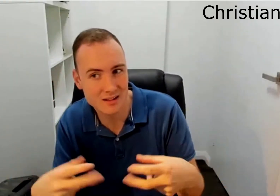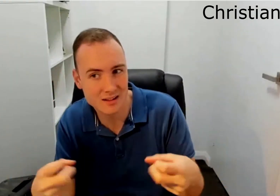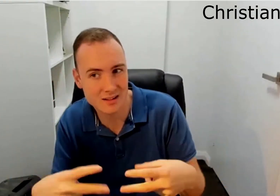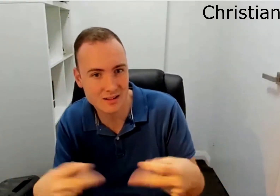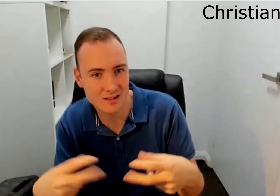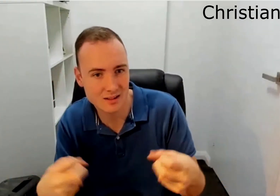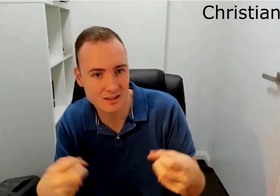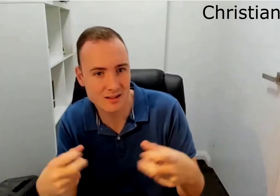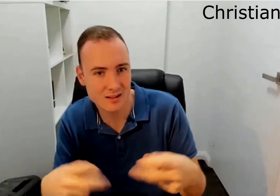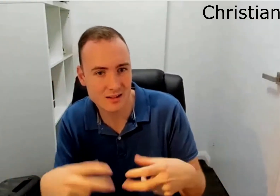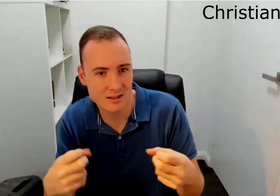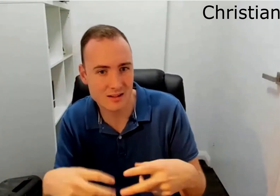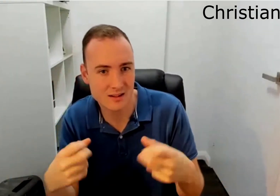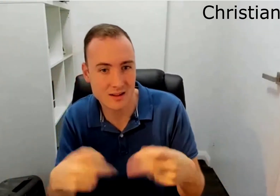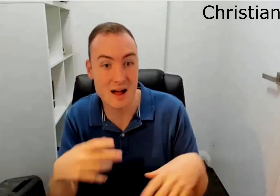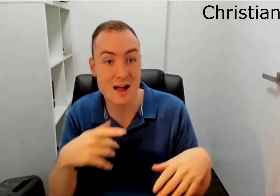Which really is really frustrating